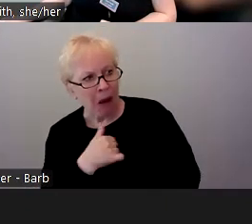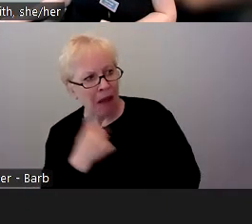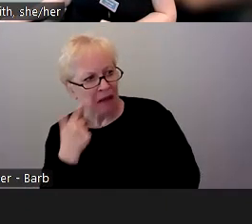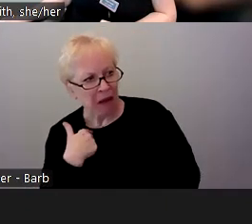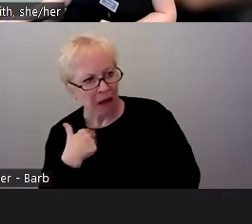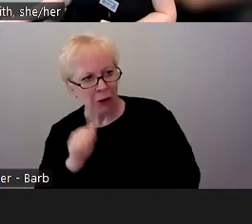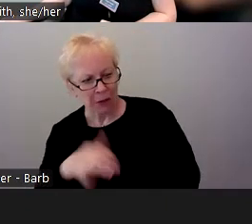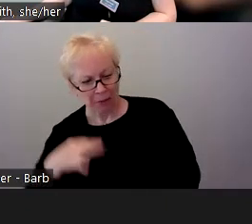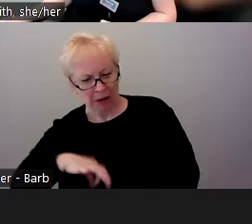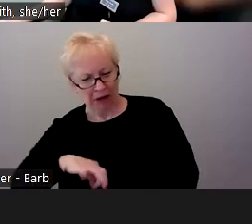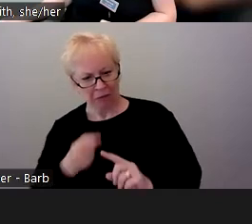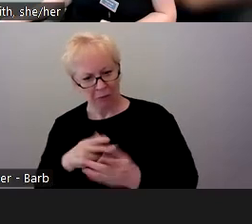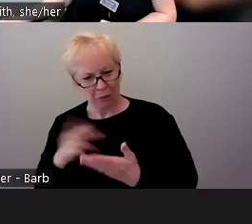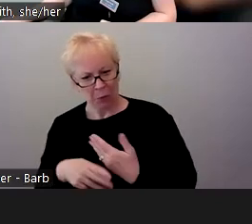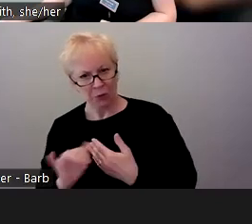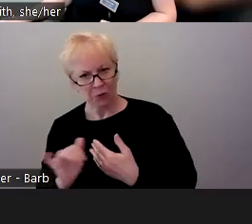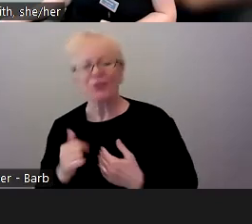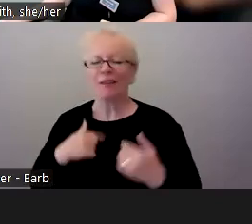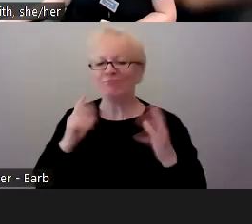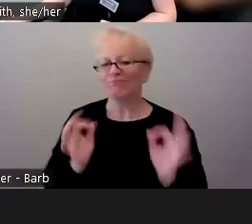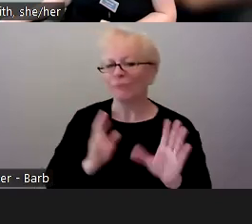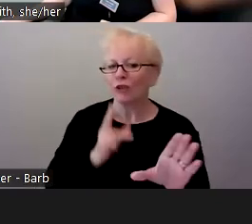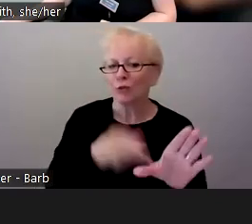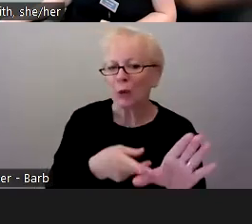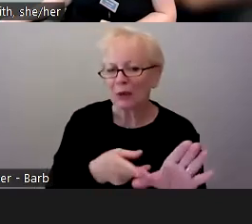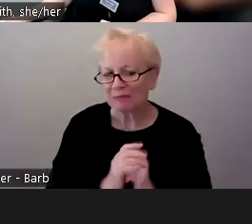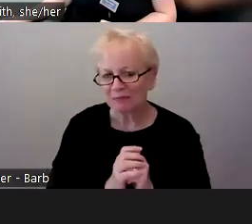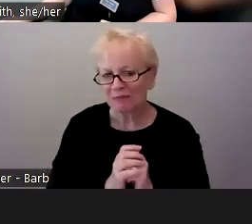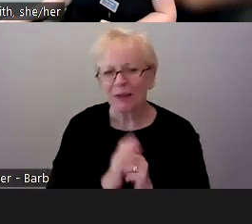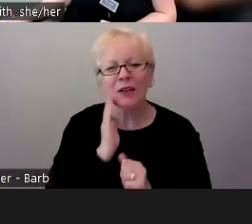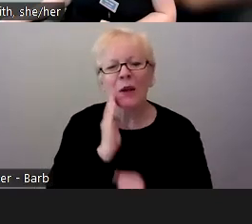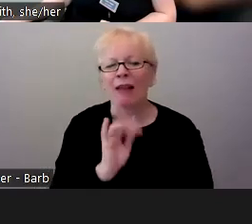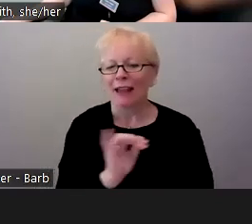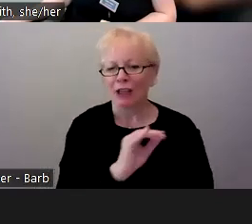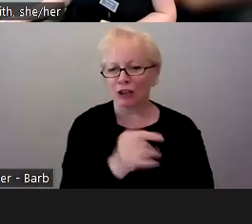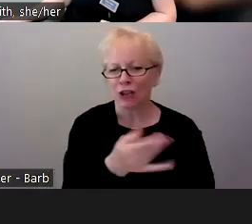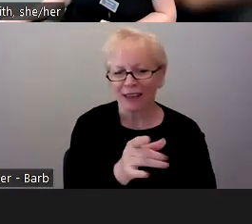So that's why I joined it because, like Jonathan, I wanted to have that connection and I wanted